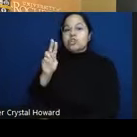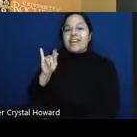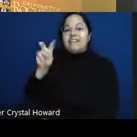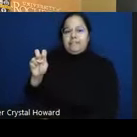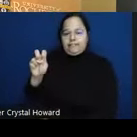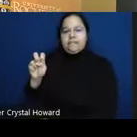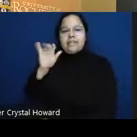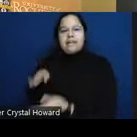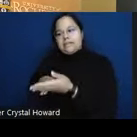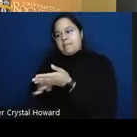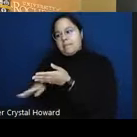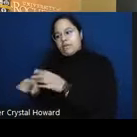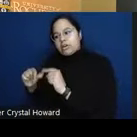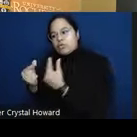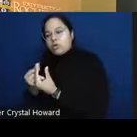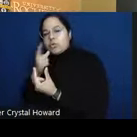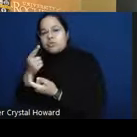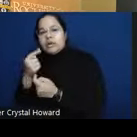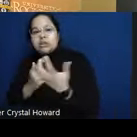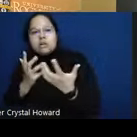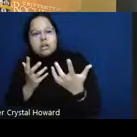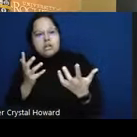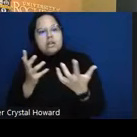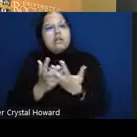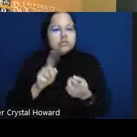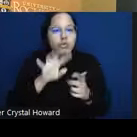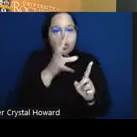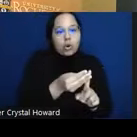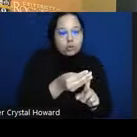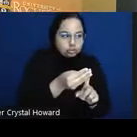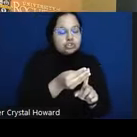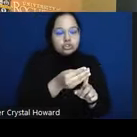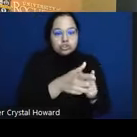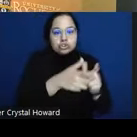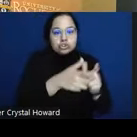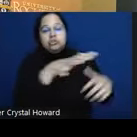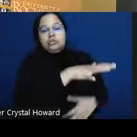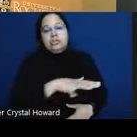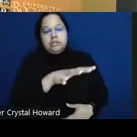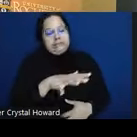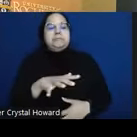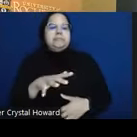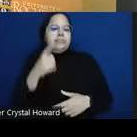like discrimination language uh barriers and so on um is has also been linked to increased suicide